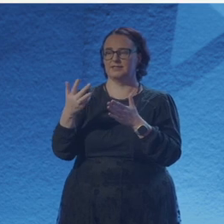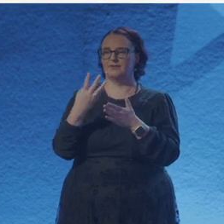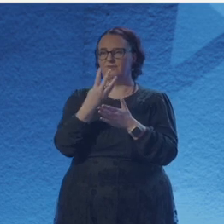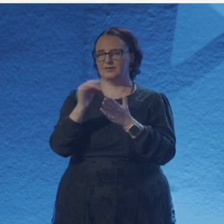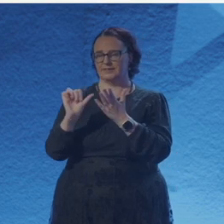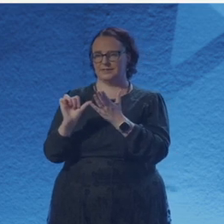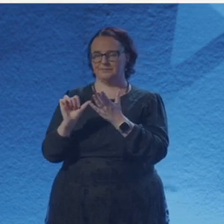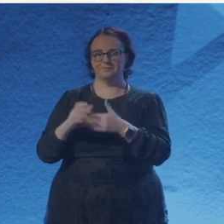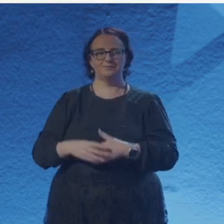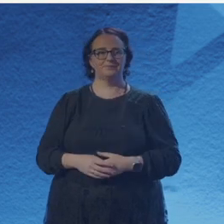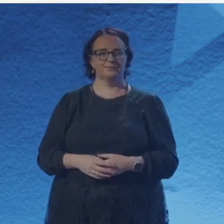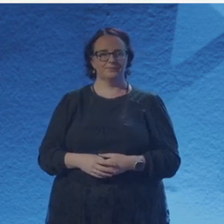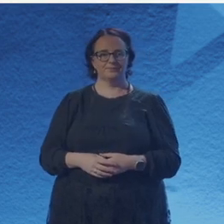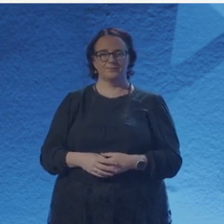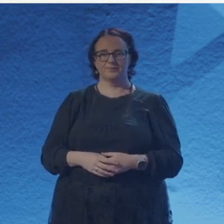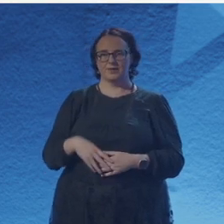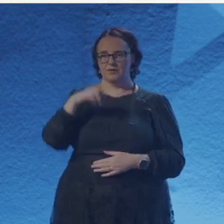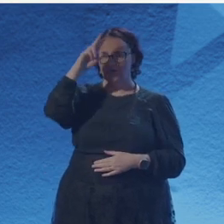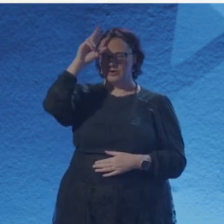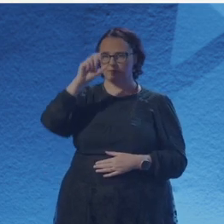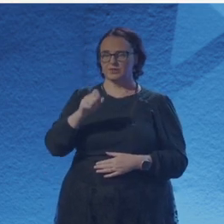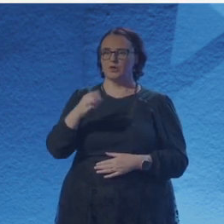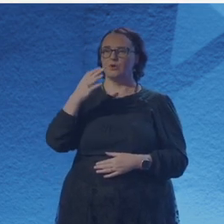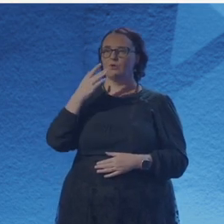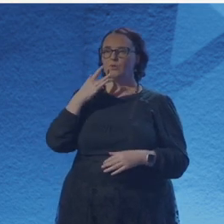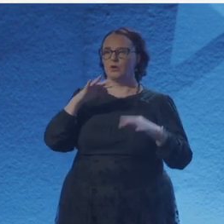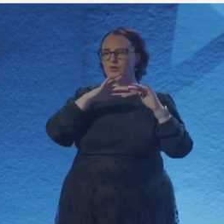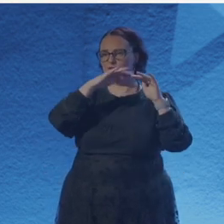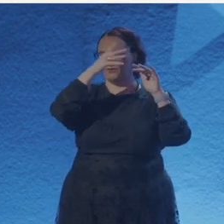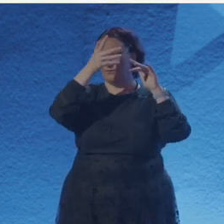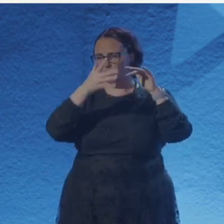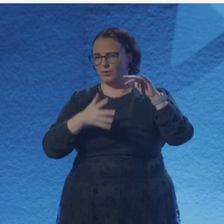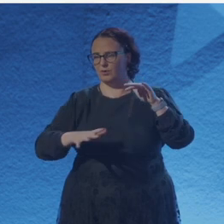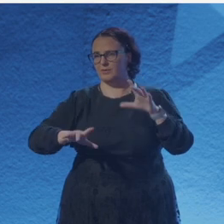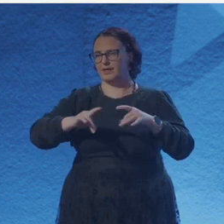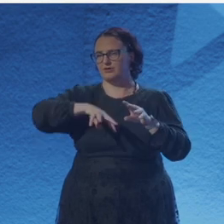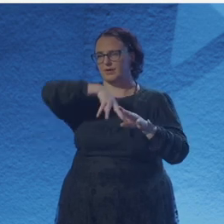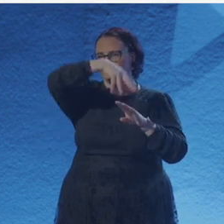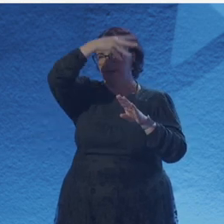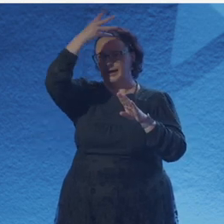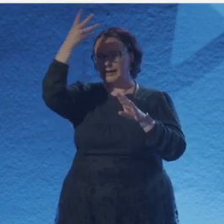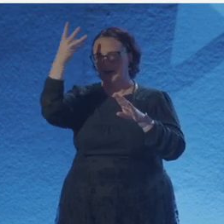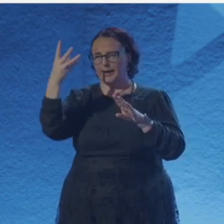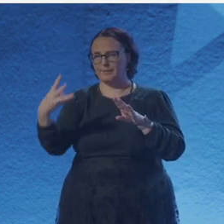And she wrote about this in a paper in 1856. And so this is a poem called Greenhouse